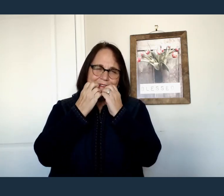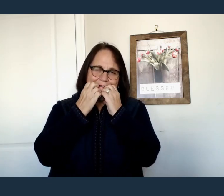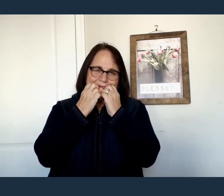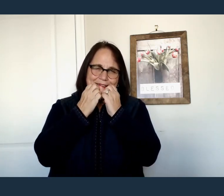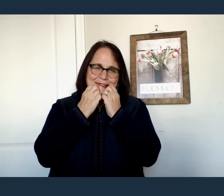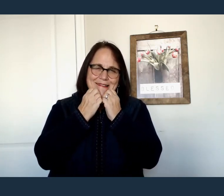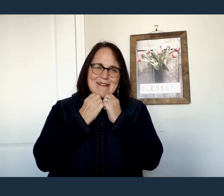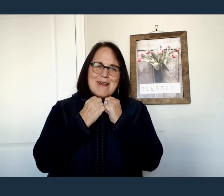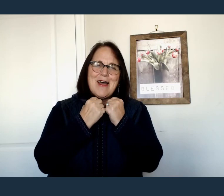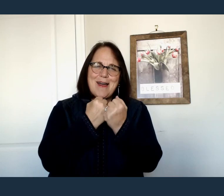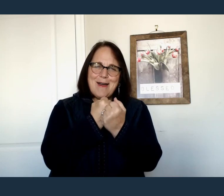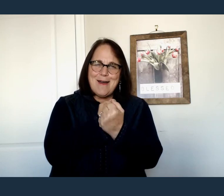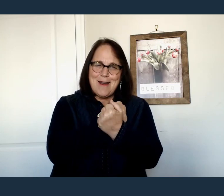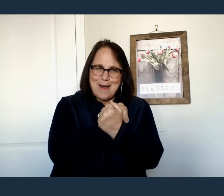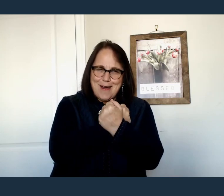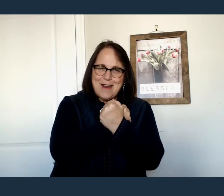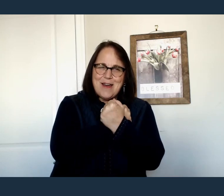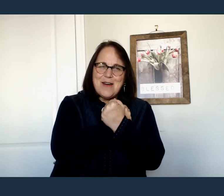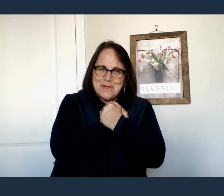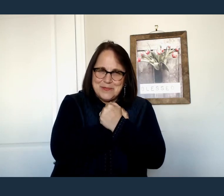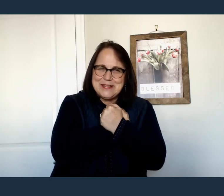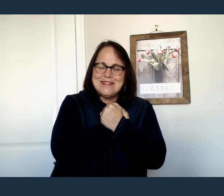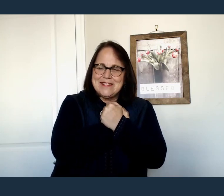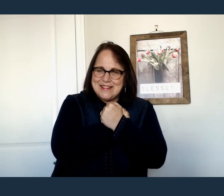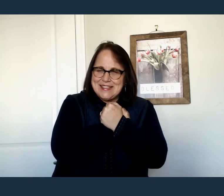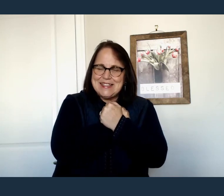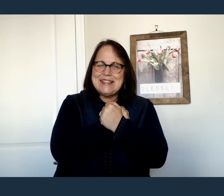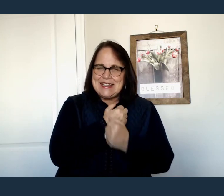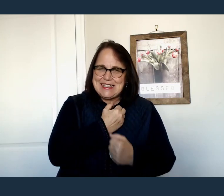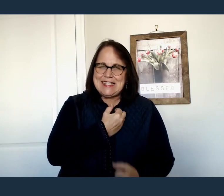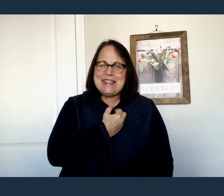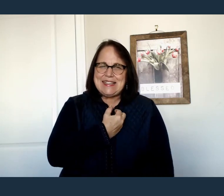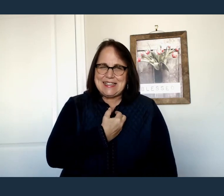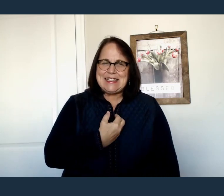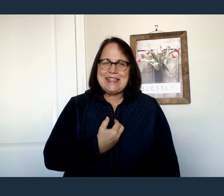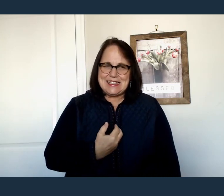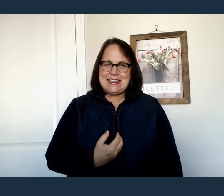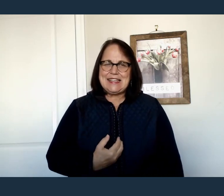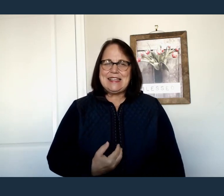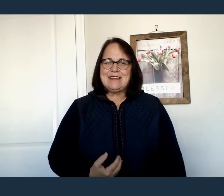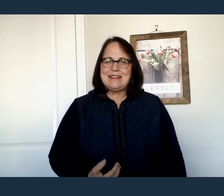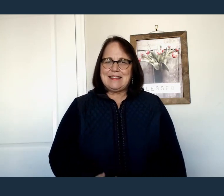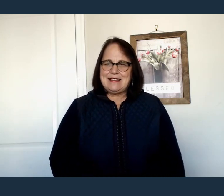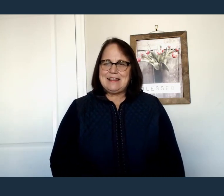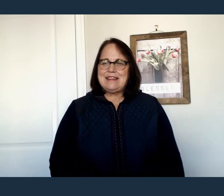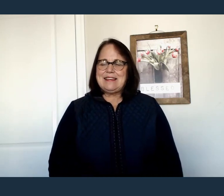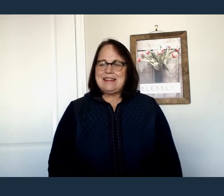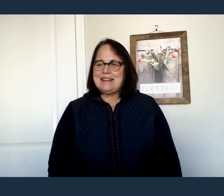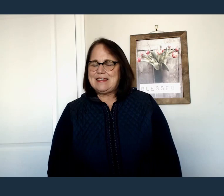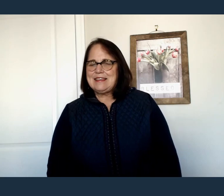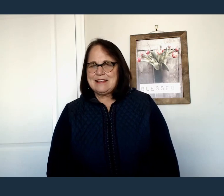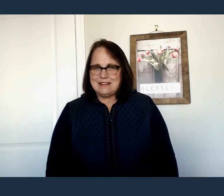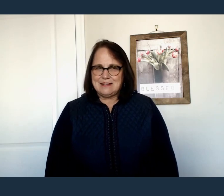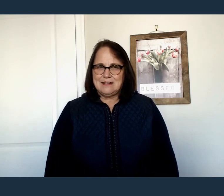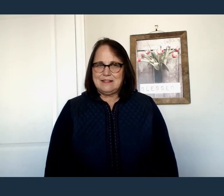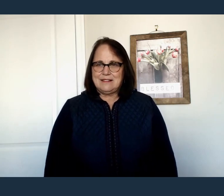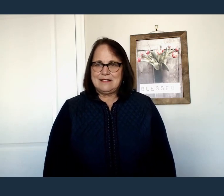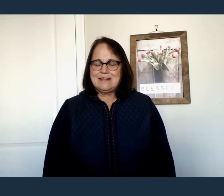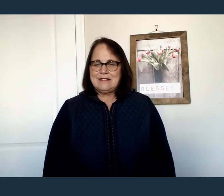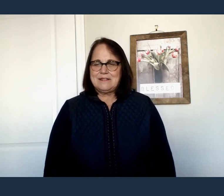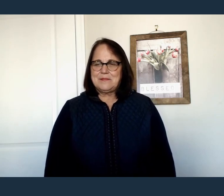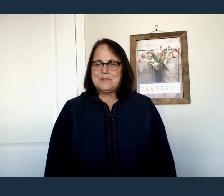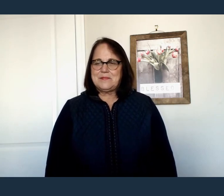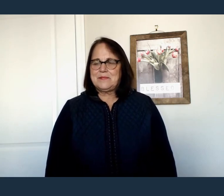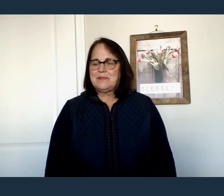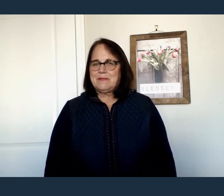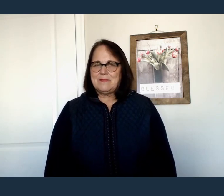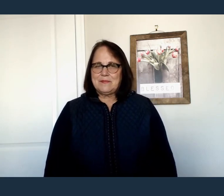Always holds me close